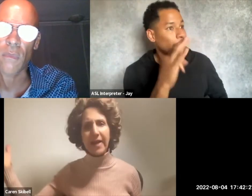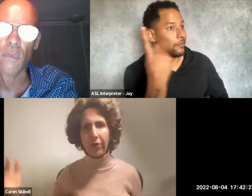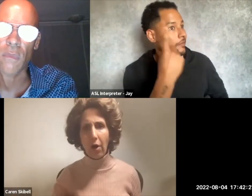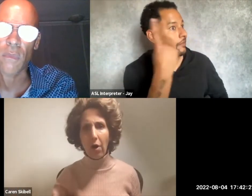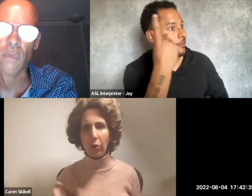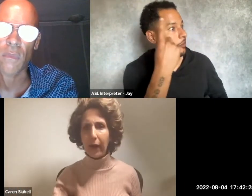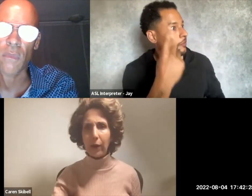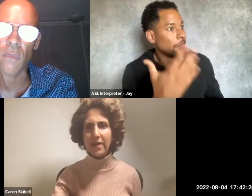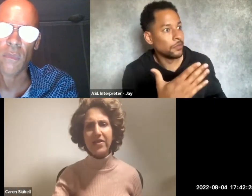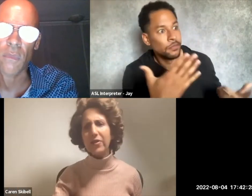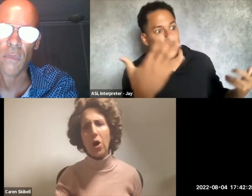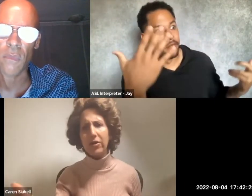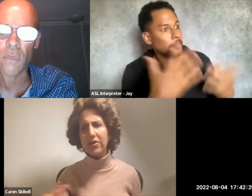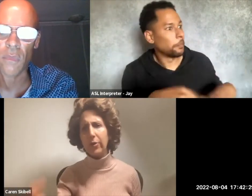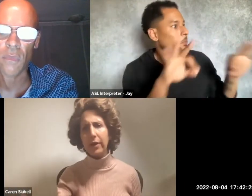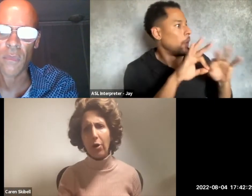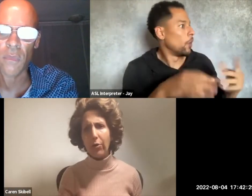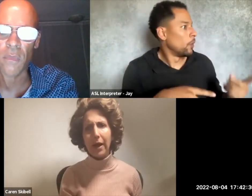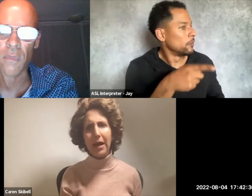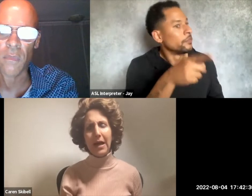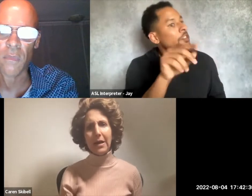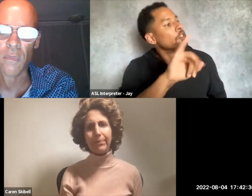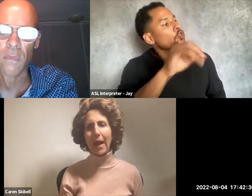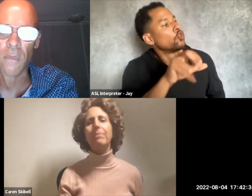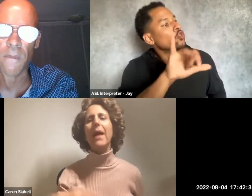Jerry's out in the hallway, wants to talk to you alone